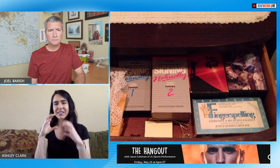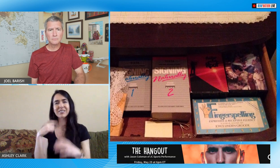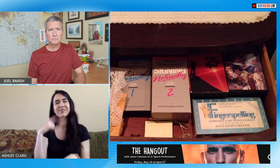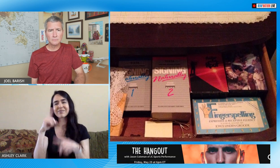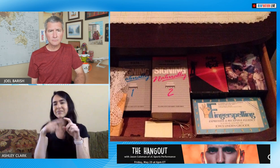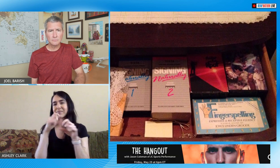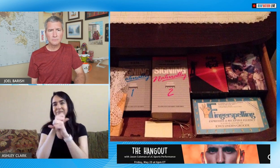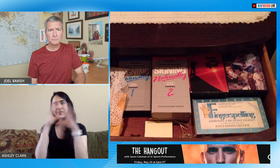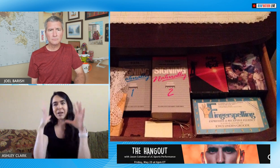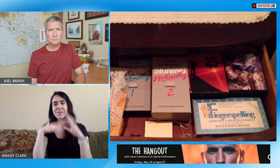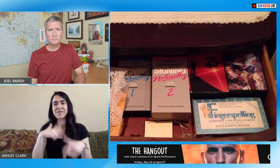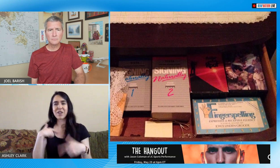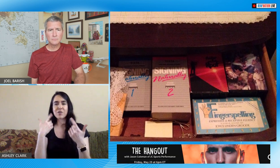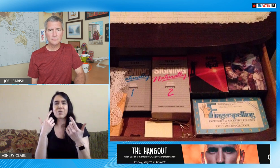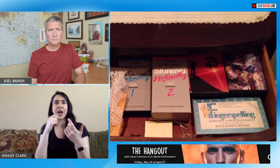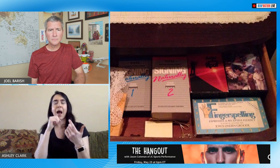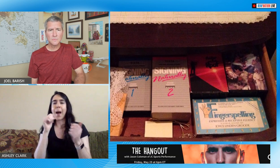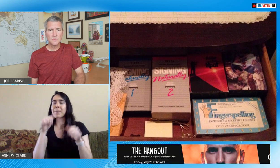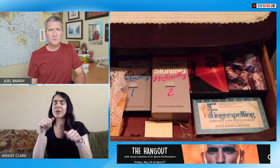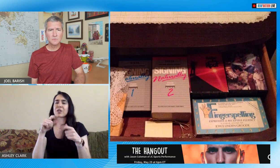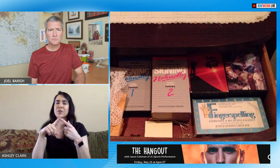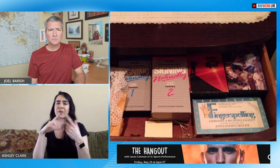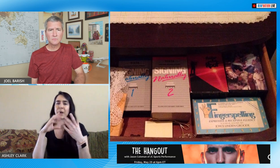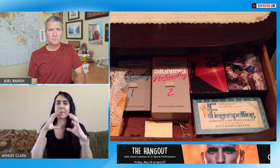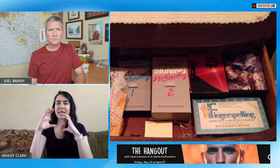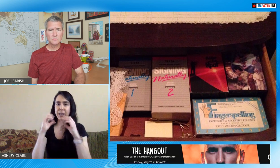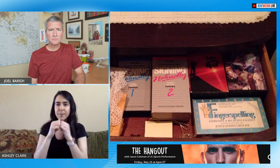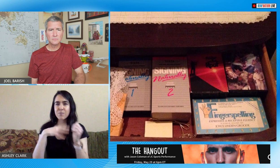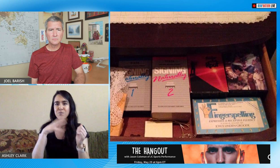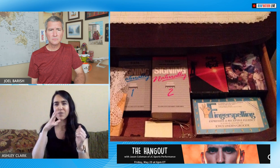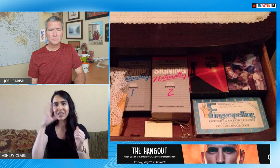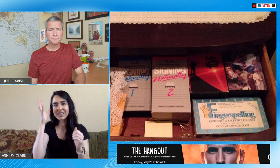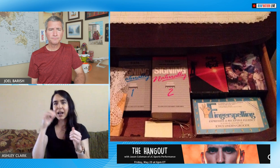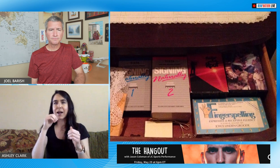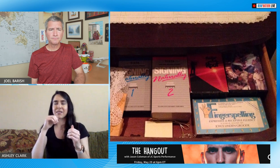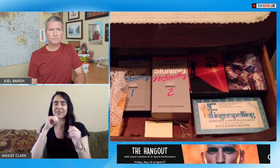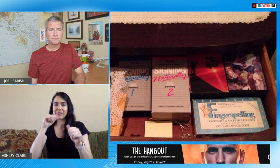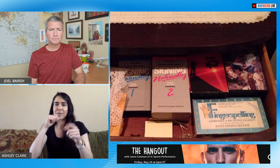encourage them to learn sign language to communicate with their children because